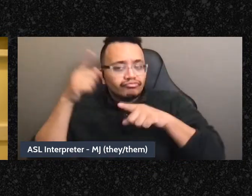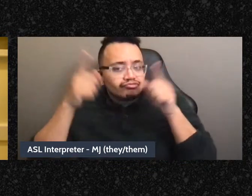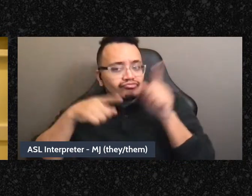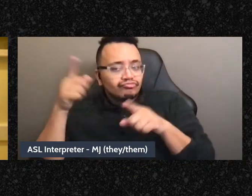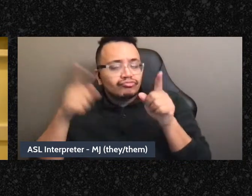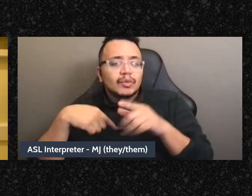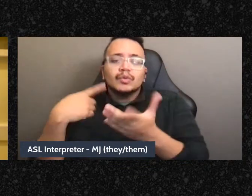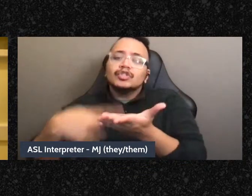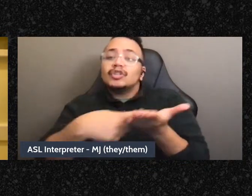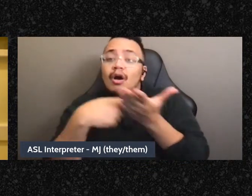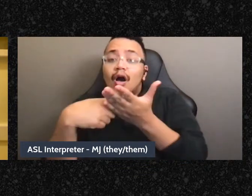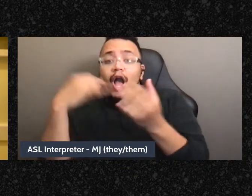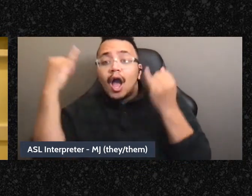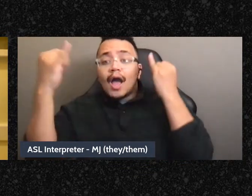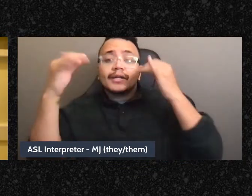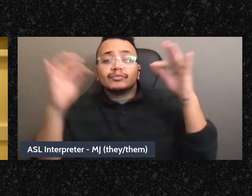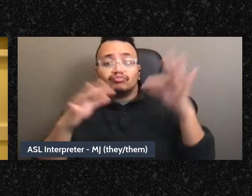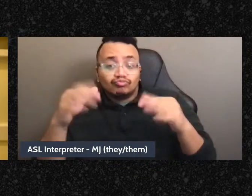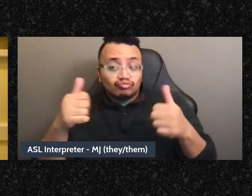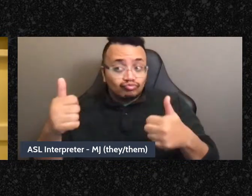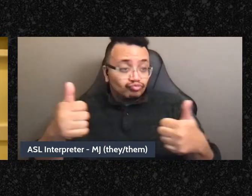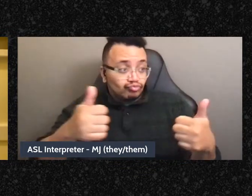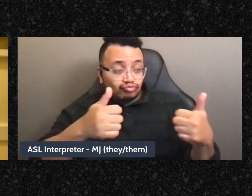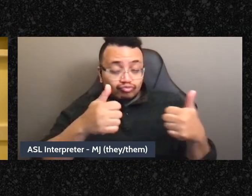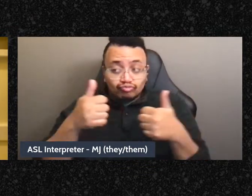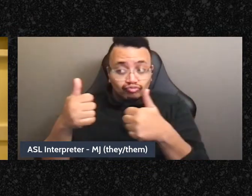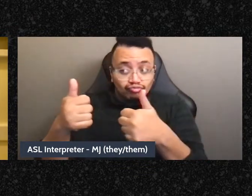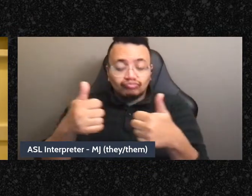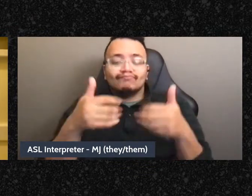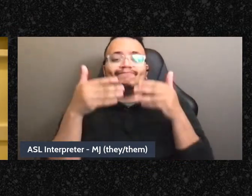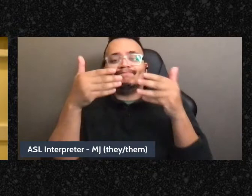adds their thoughts and then when it sounds pretty good we're all like okay let's go. So we just